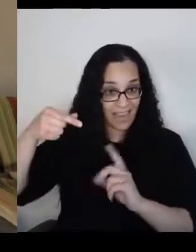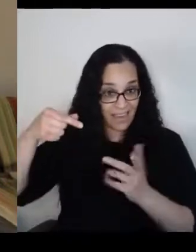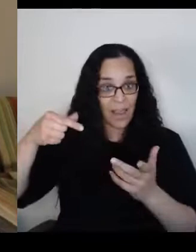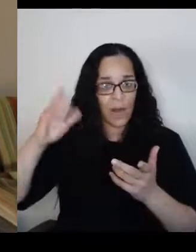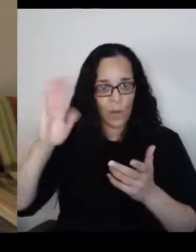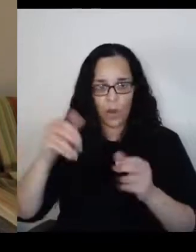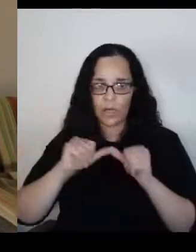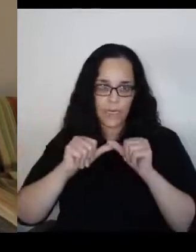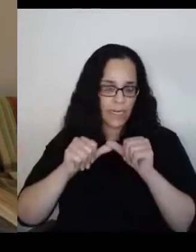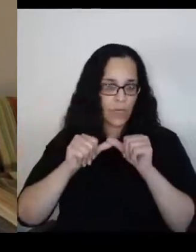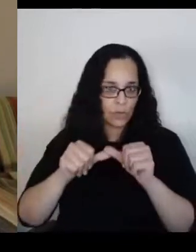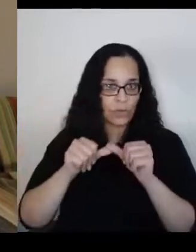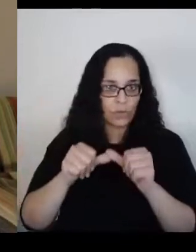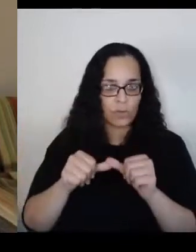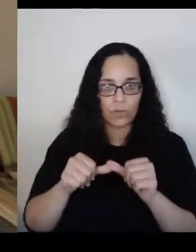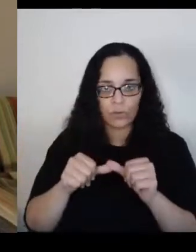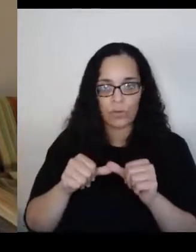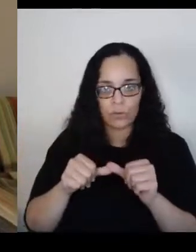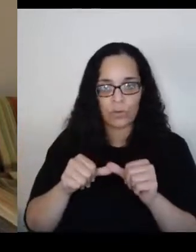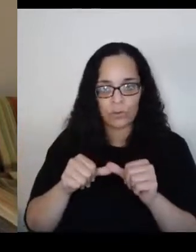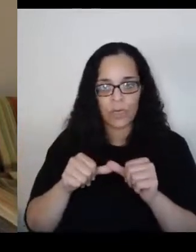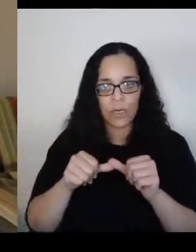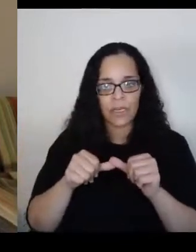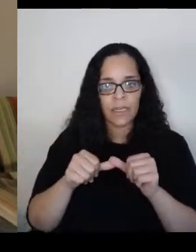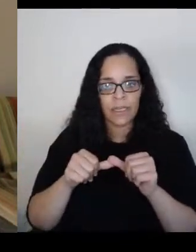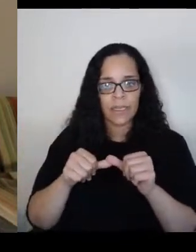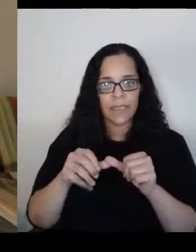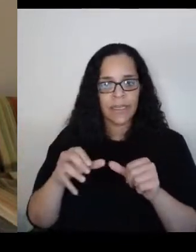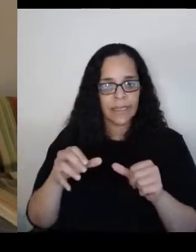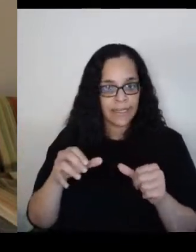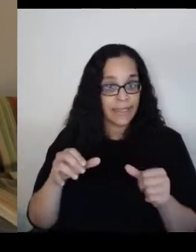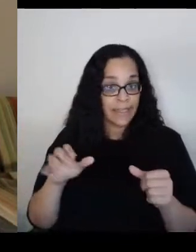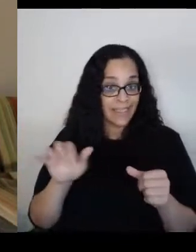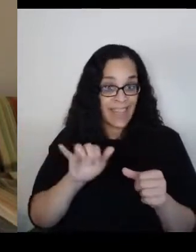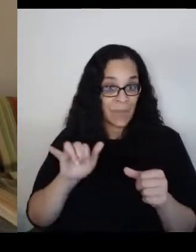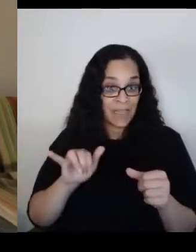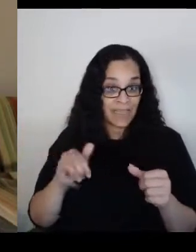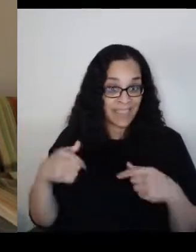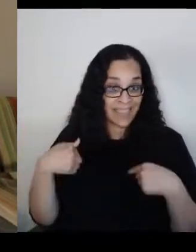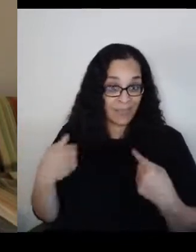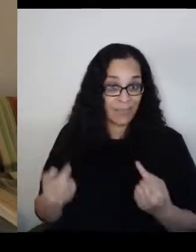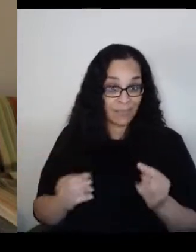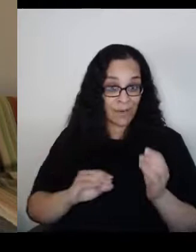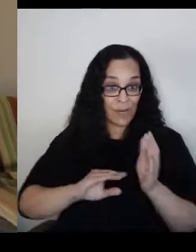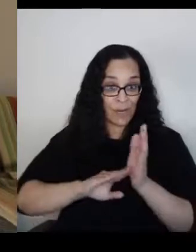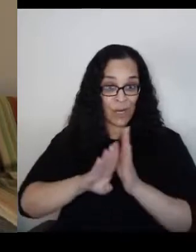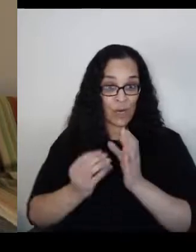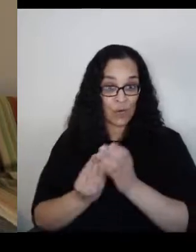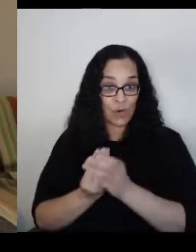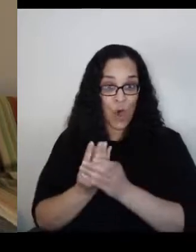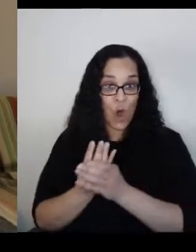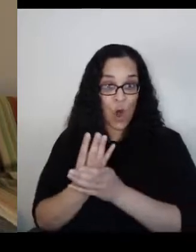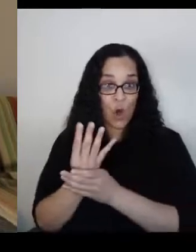Just as it has grown. It's very disturbing to see what is happening